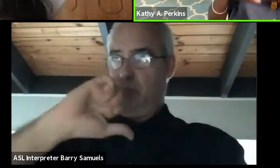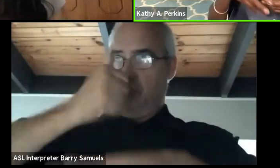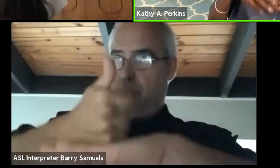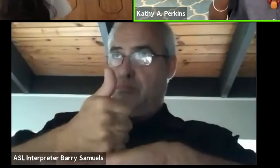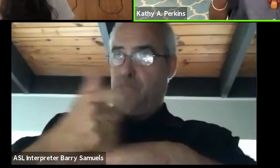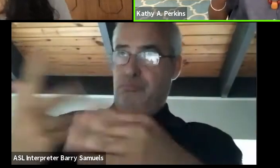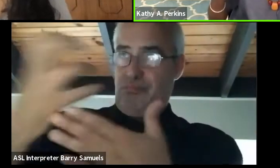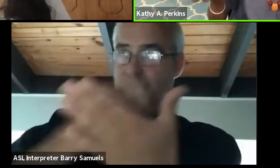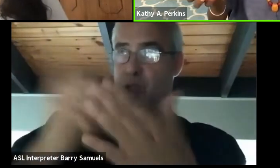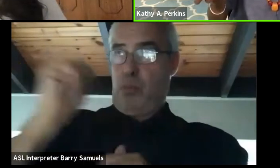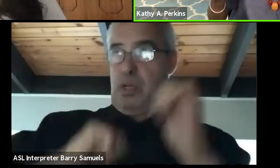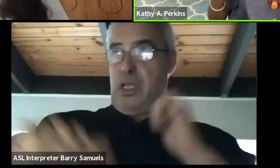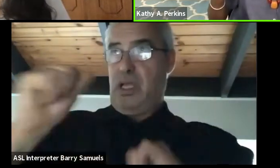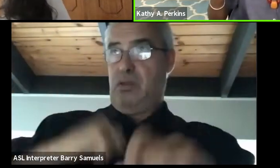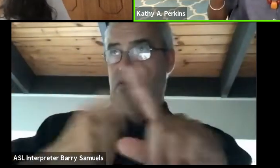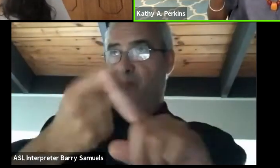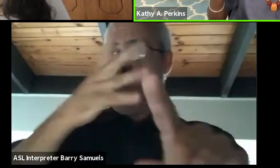by women across the continent.